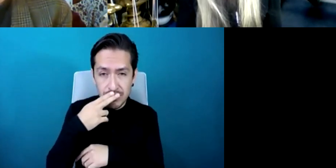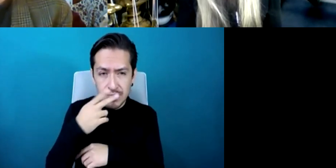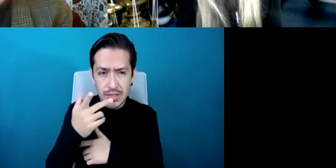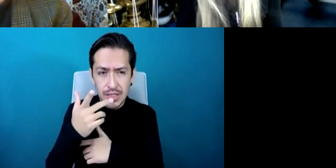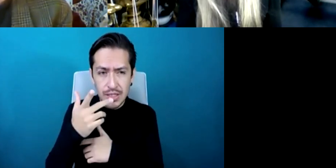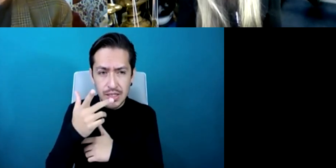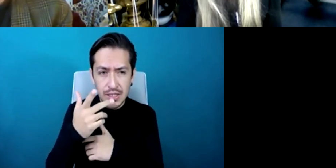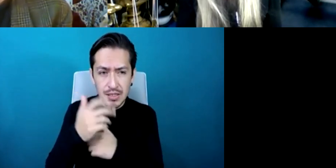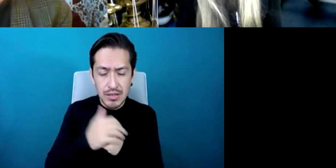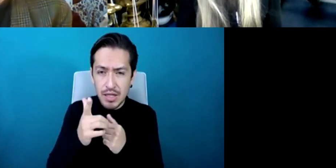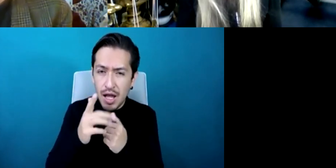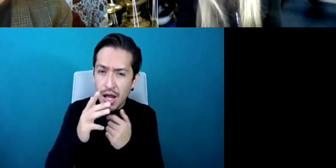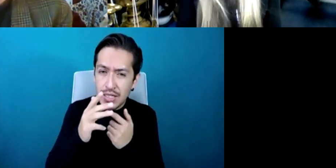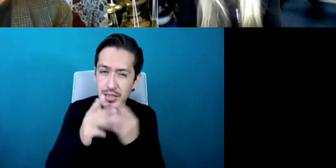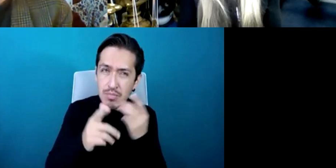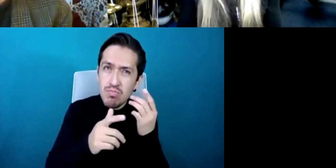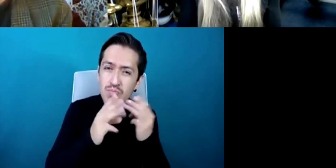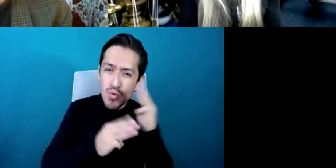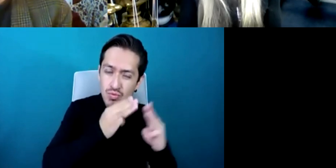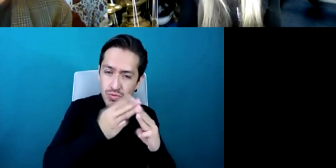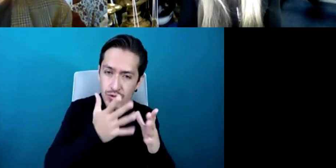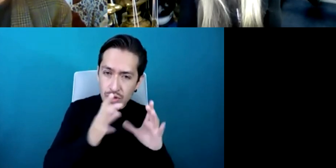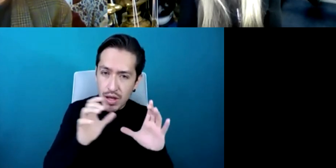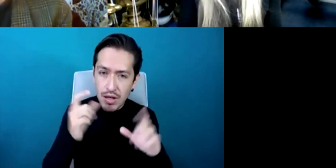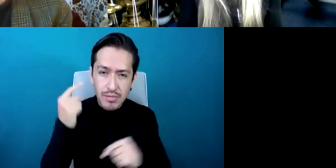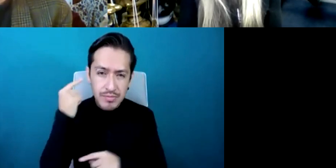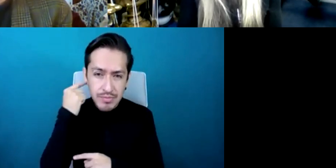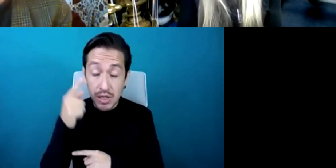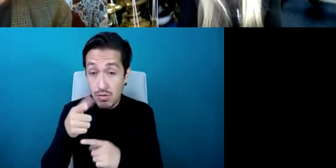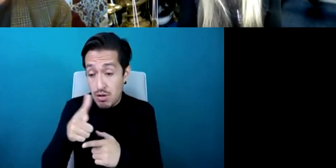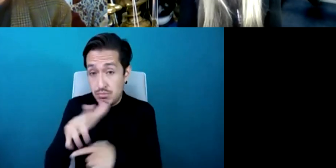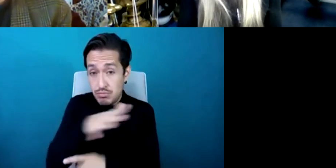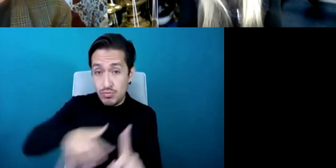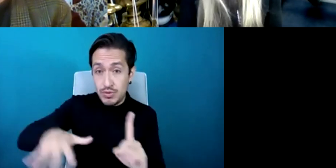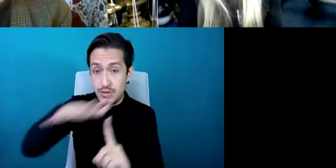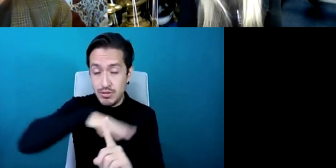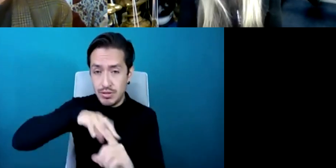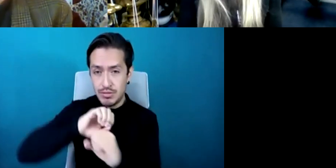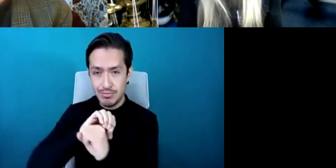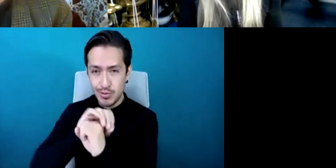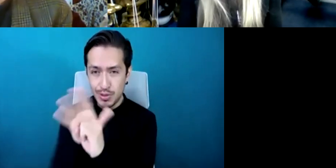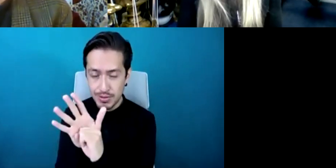to listen in response to the pandemic and the pandemic situation and it is of course